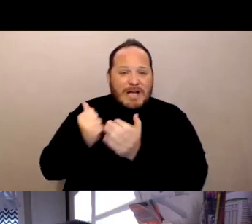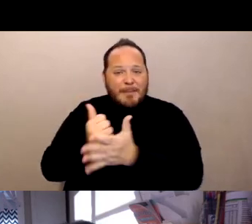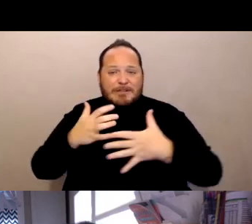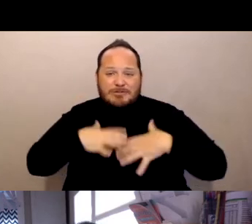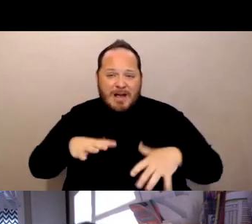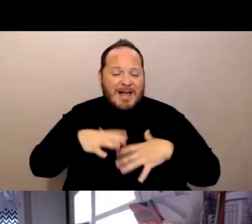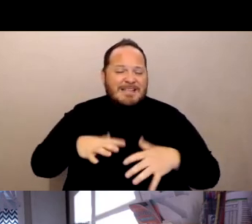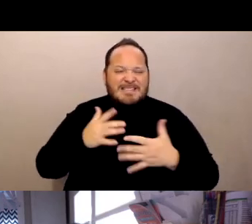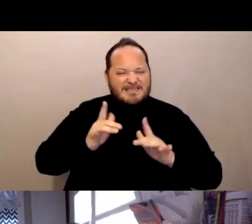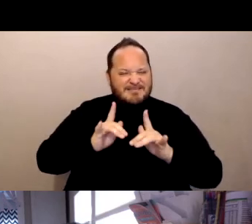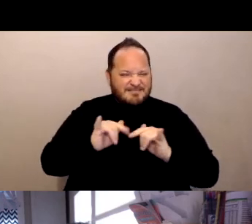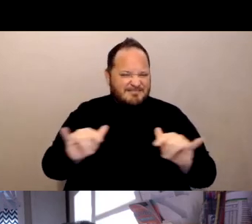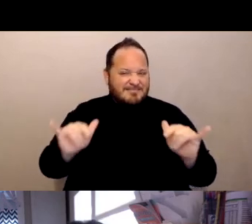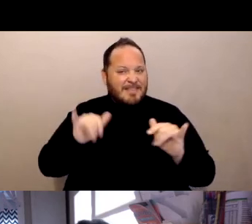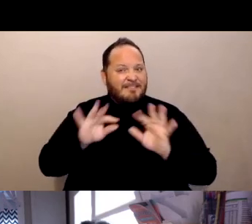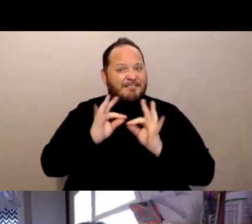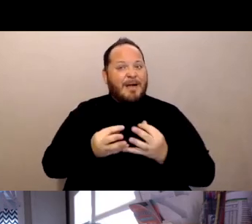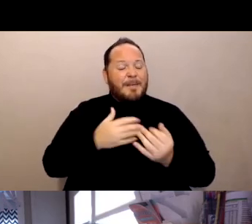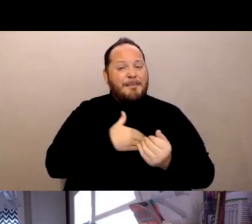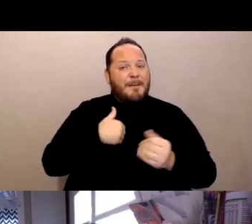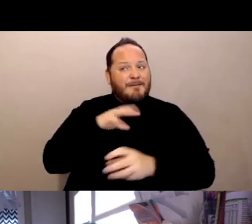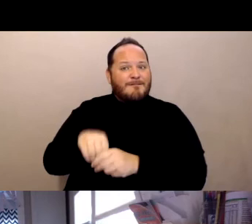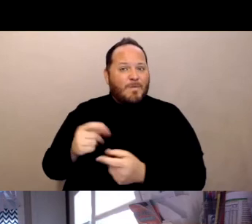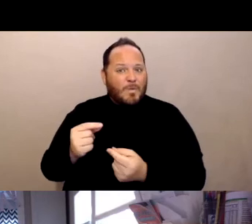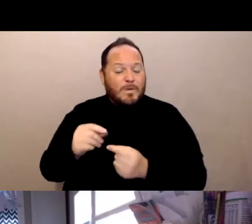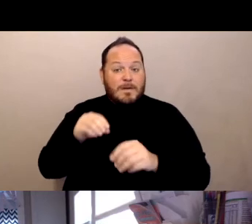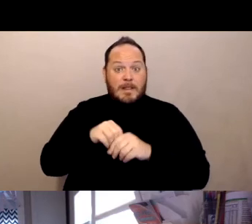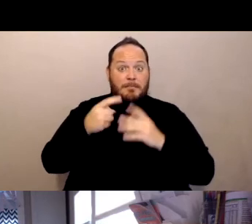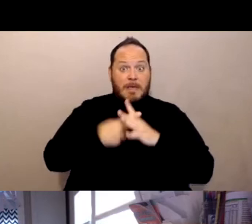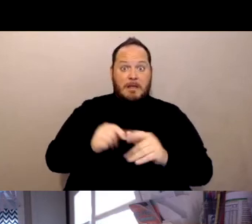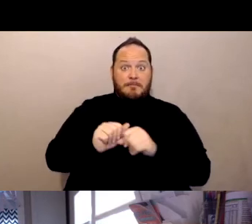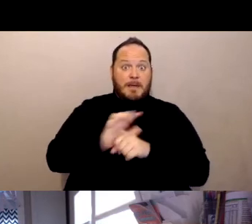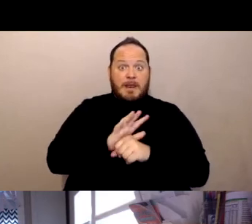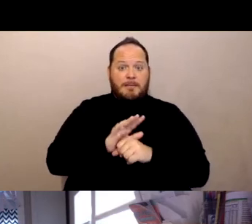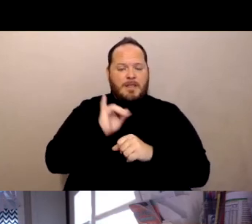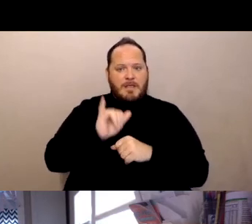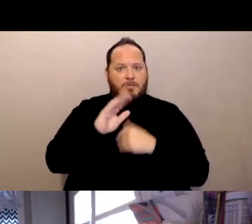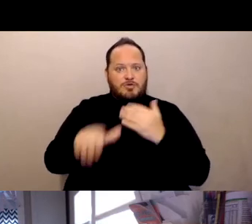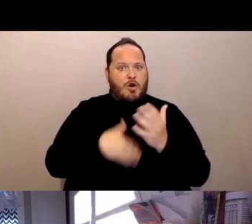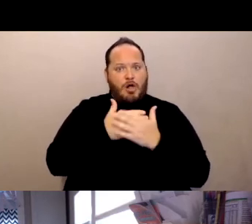All these kinds of things that family members are doing. And at the beginning of pandemic they were all virtually banned from the facility.